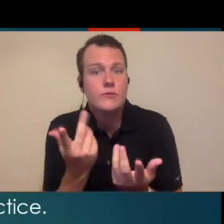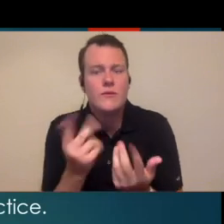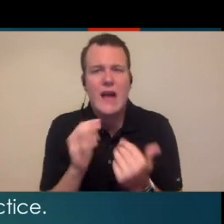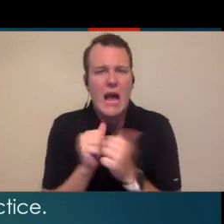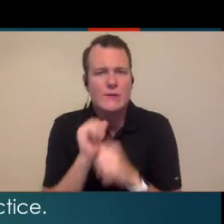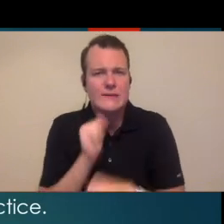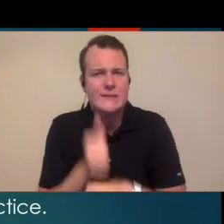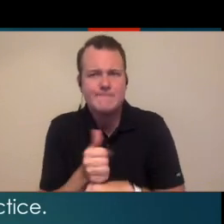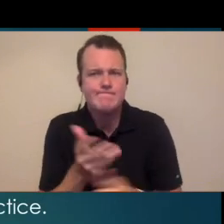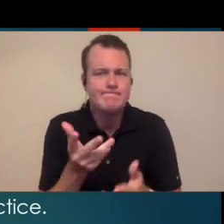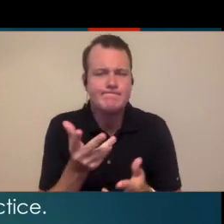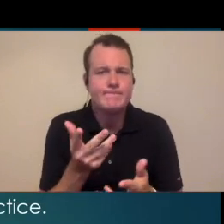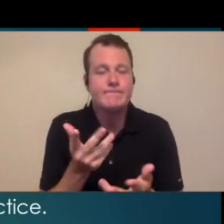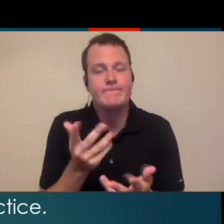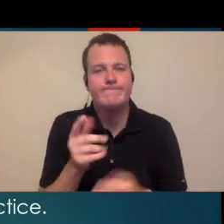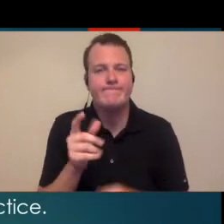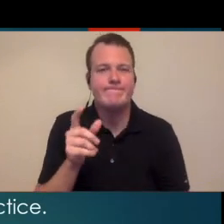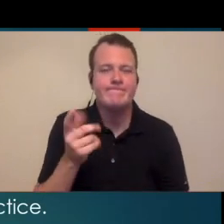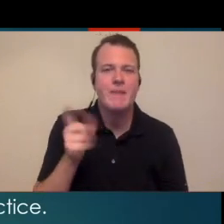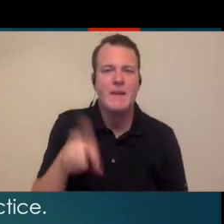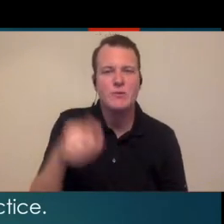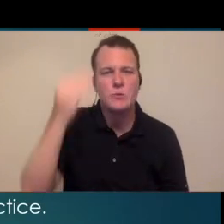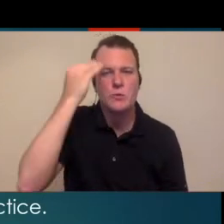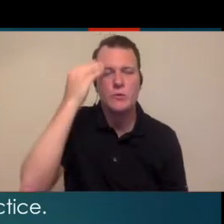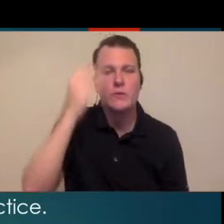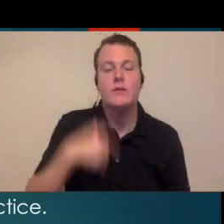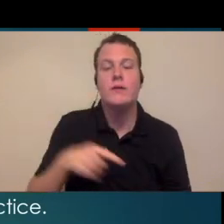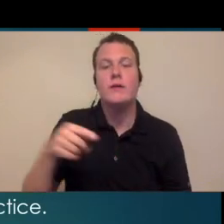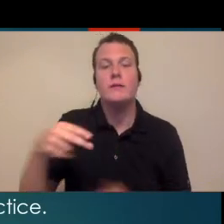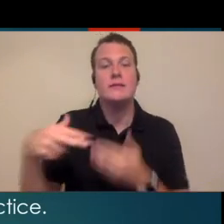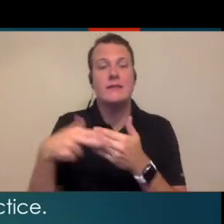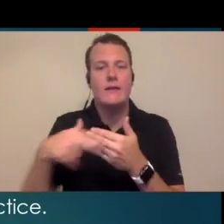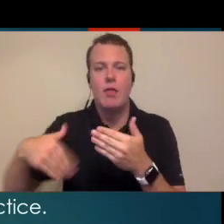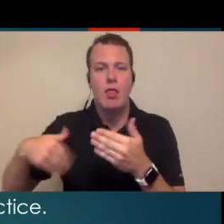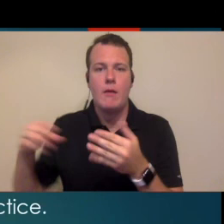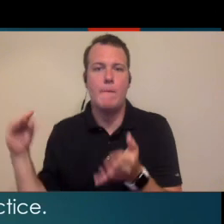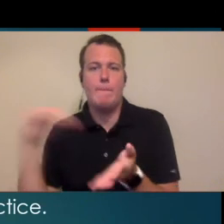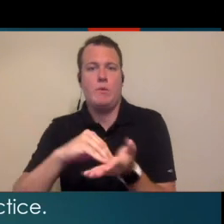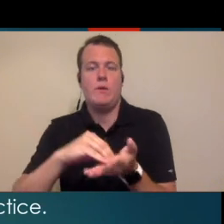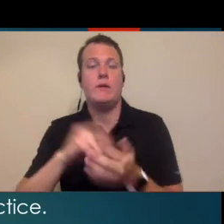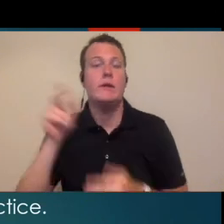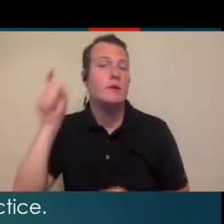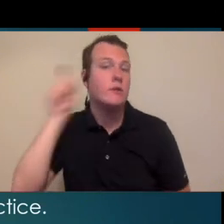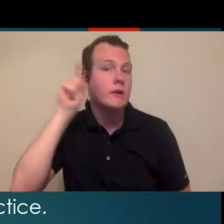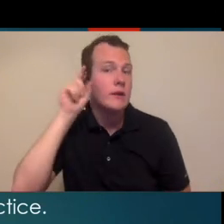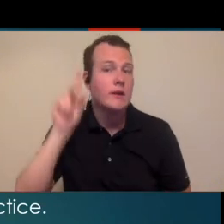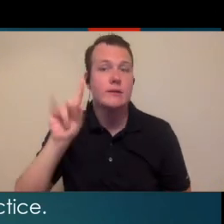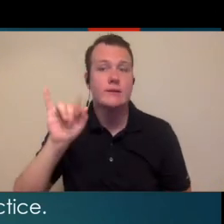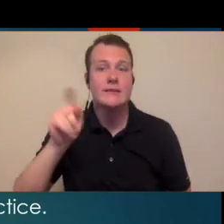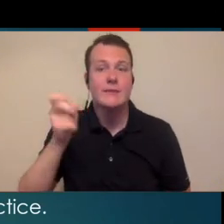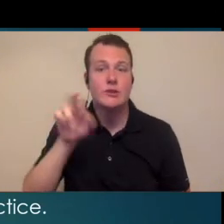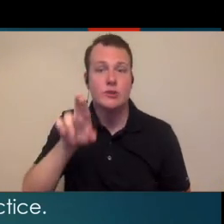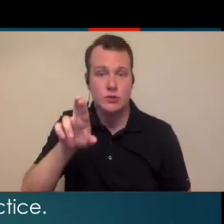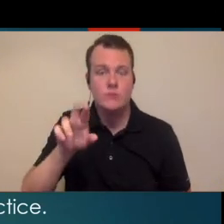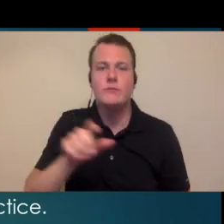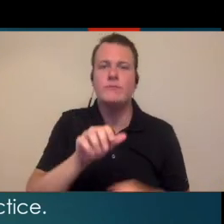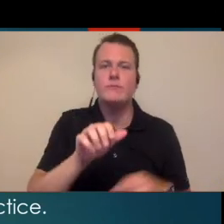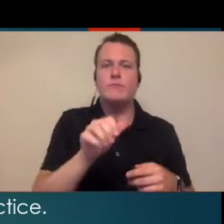or kind of how that needs to be set up I didn't put directly on this slide but hearing aid dispensers is another one that a lot of times private practices